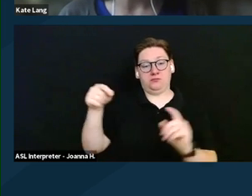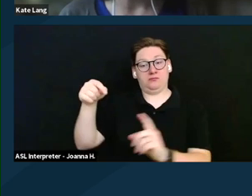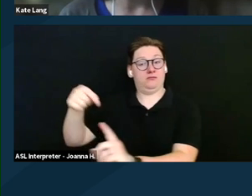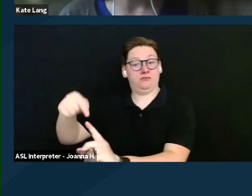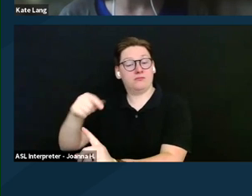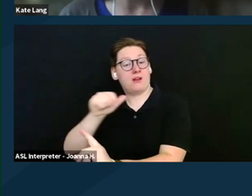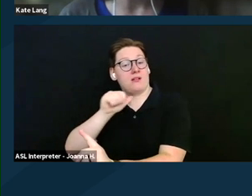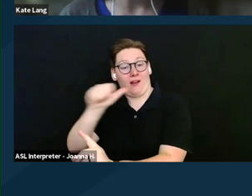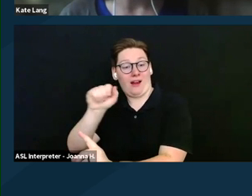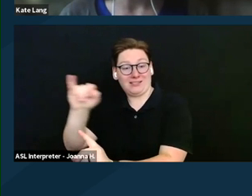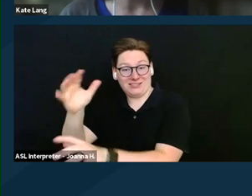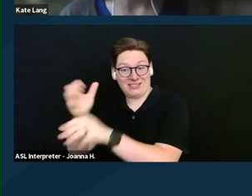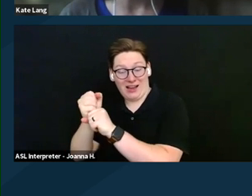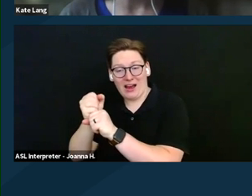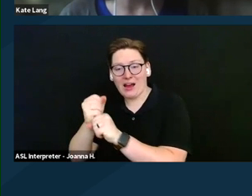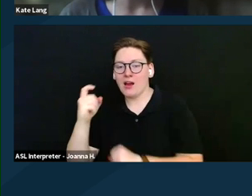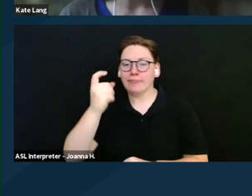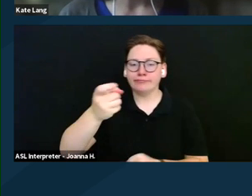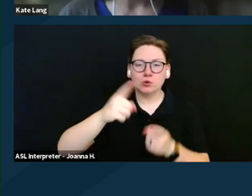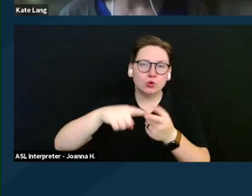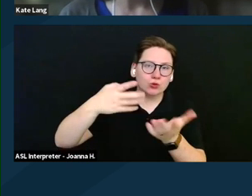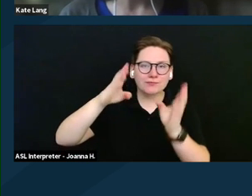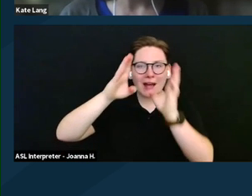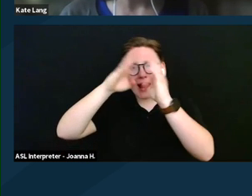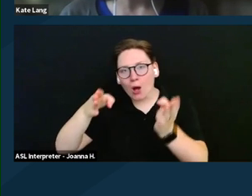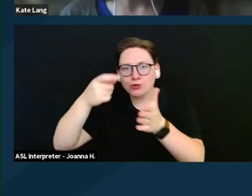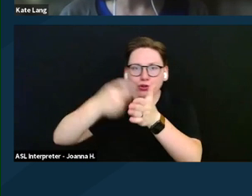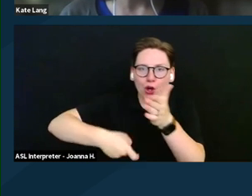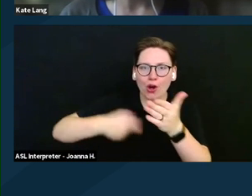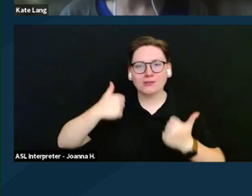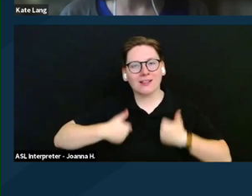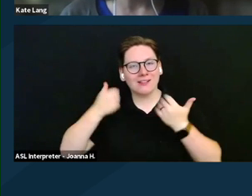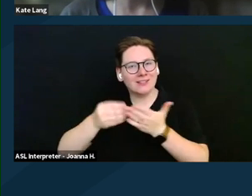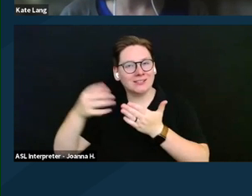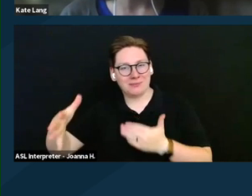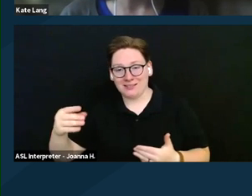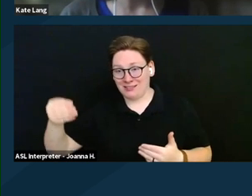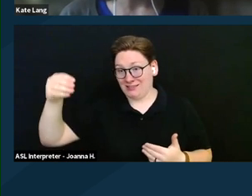to the household living expenses can decrease the SSI benefits